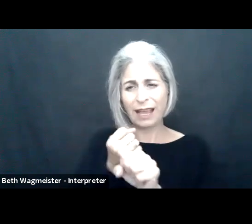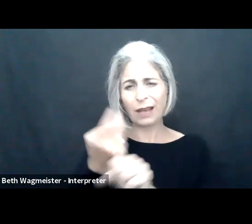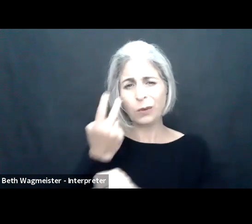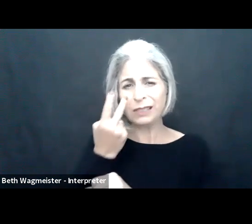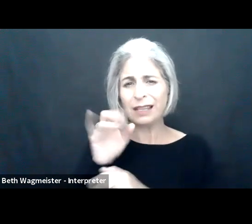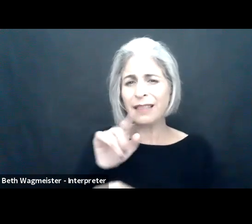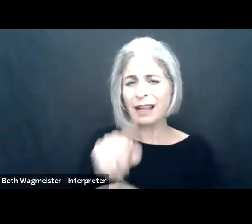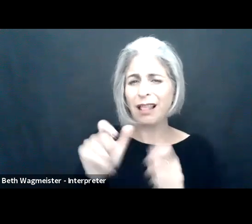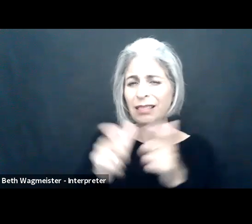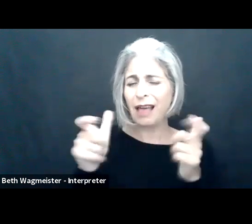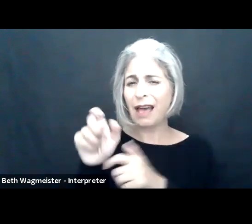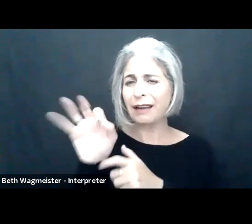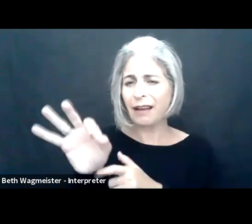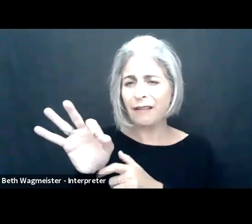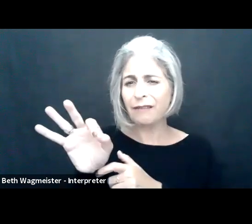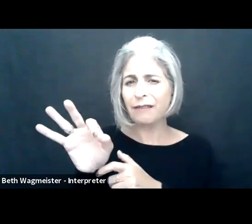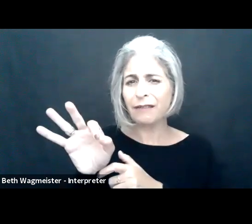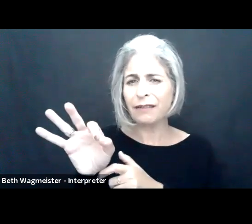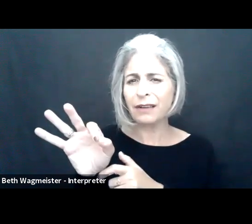So in the comments that you gave us in